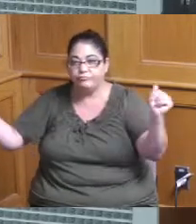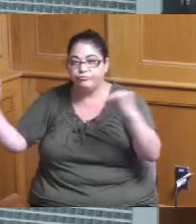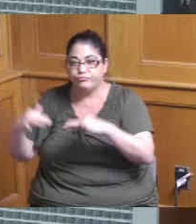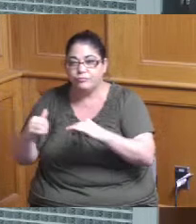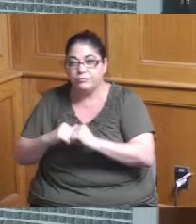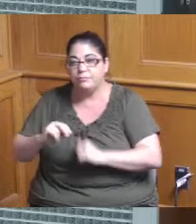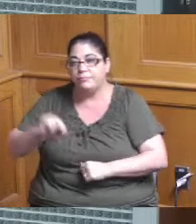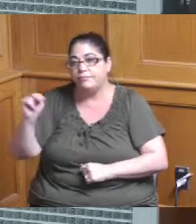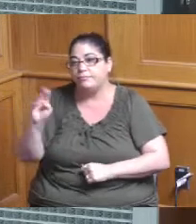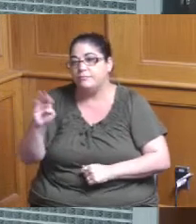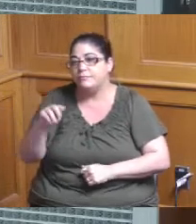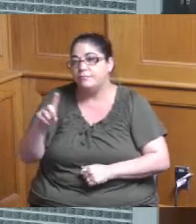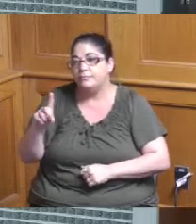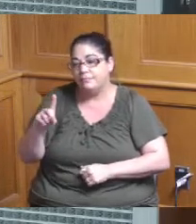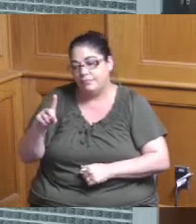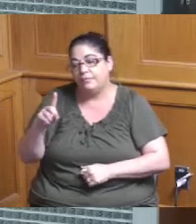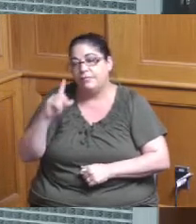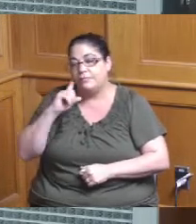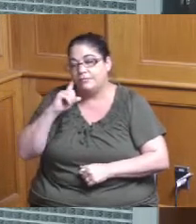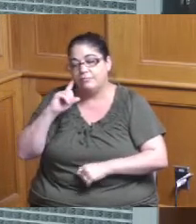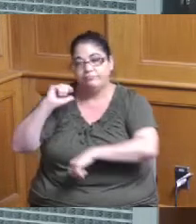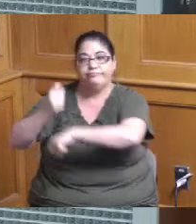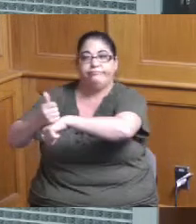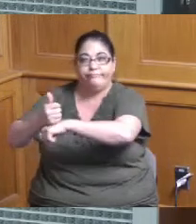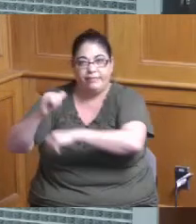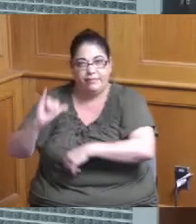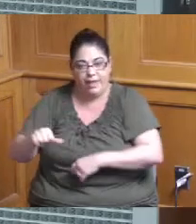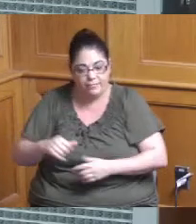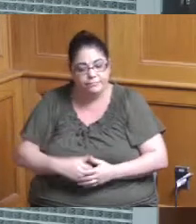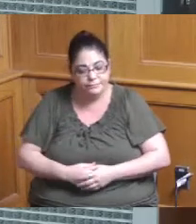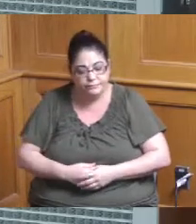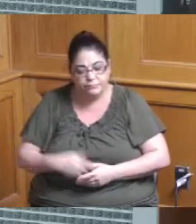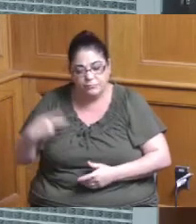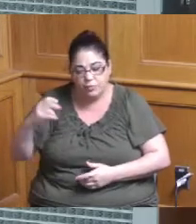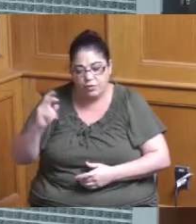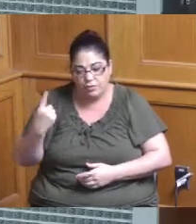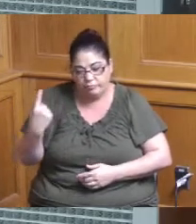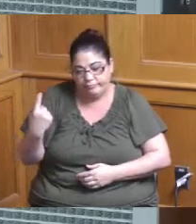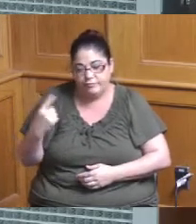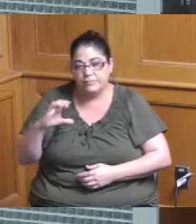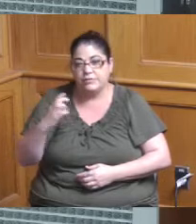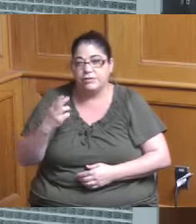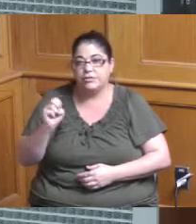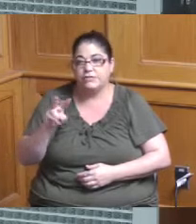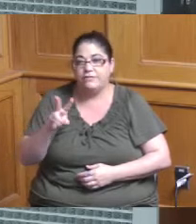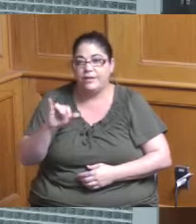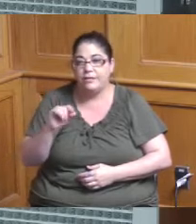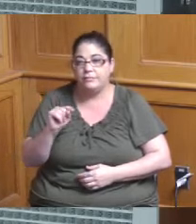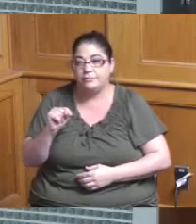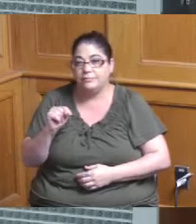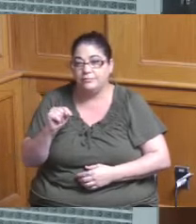put that community on the map for instance in in Cheviot they applied for two park like projects